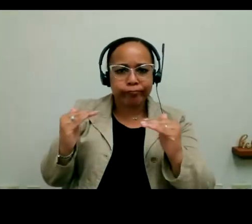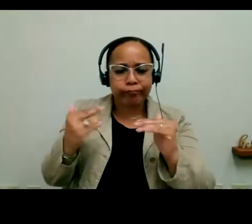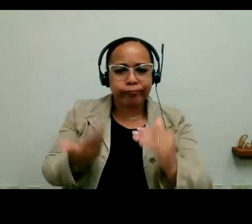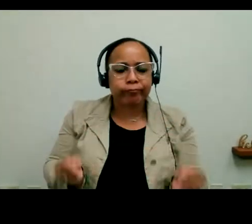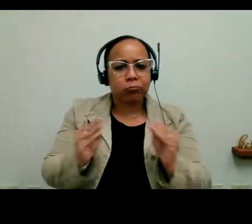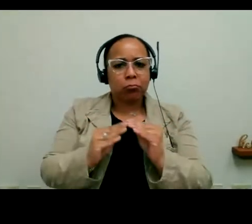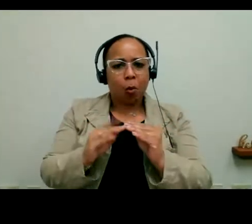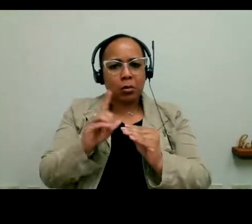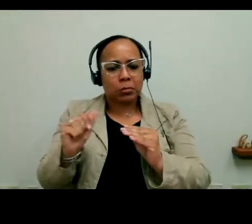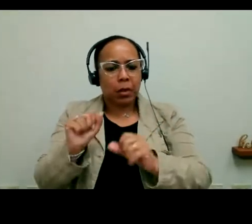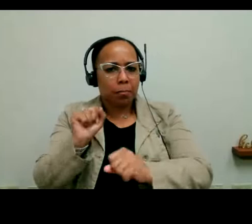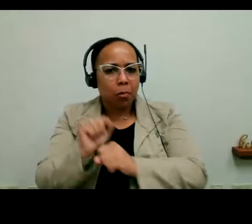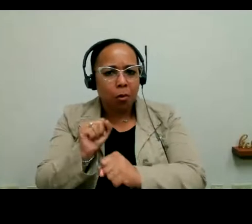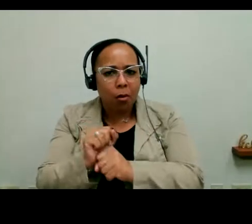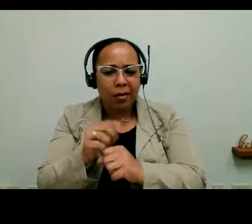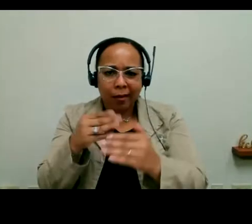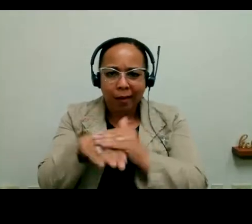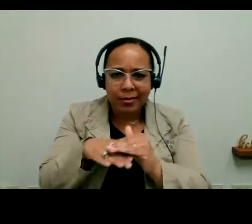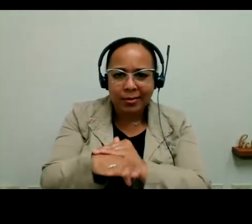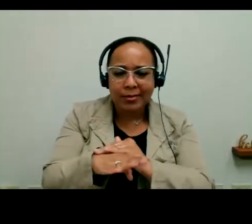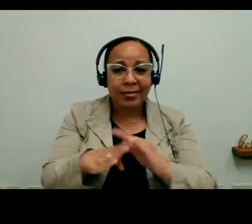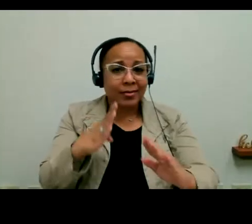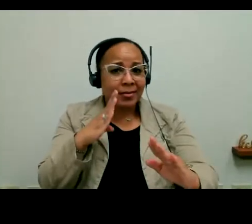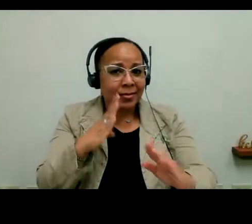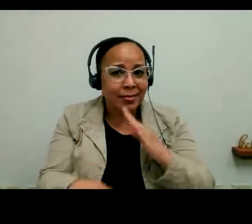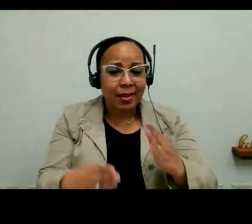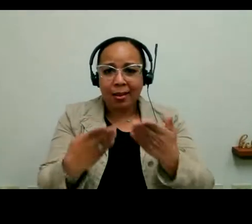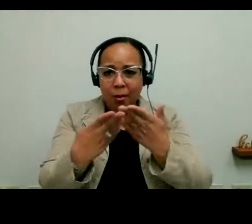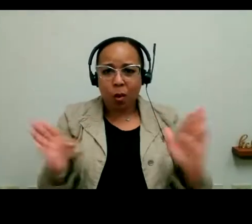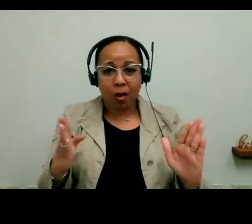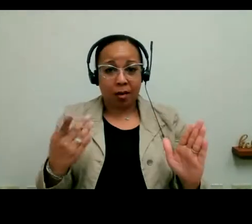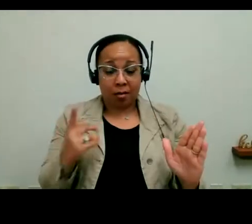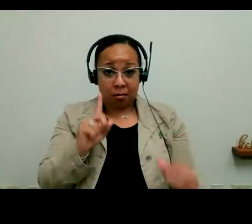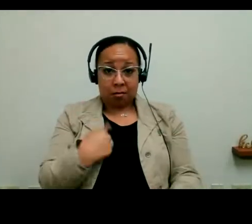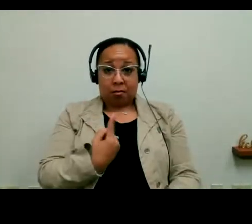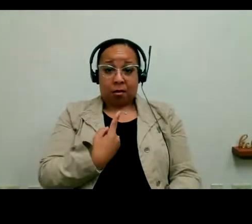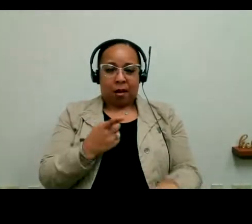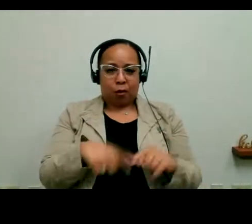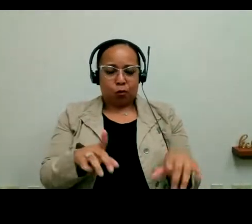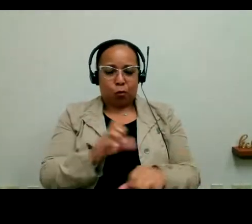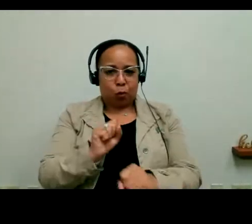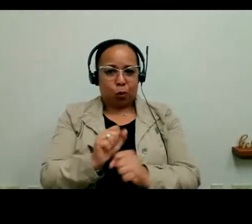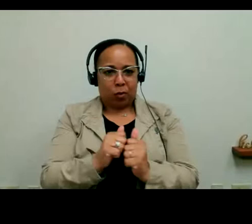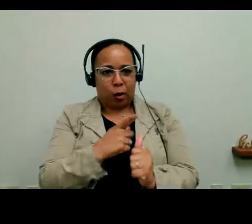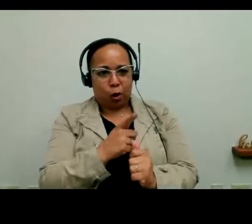to increasing employment and to access citywide. I could not do any of the work that I do without her. And it's so important to have that support from